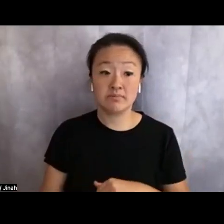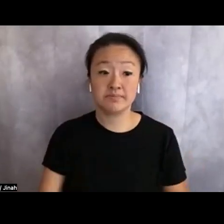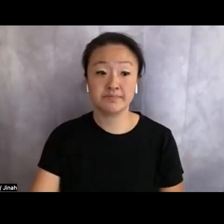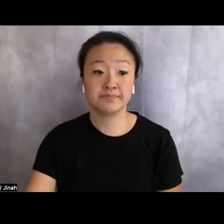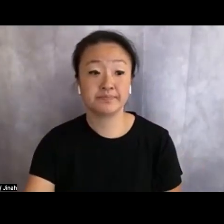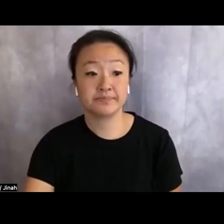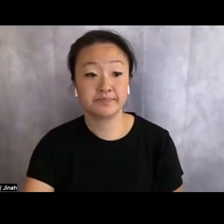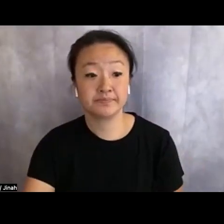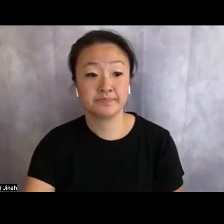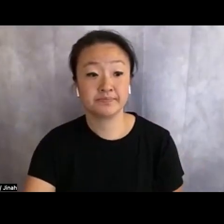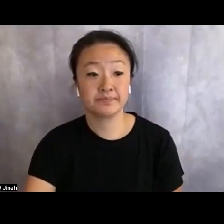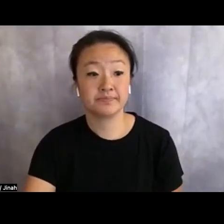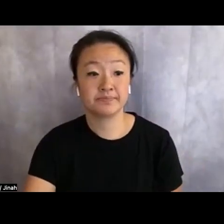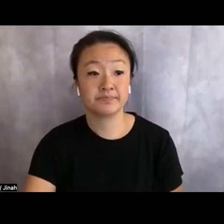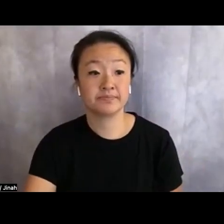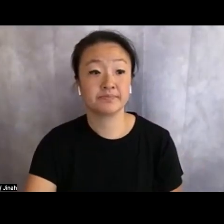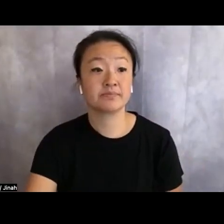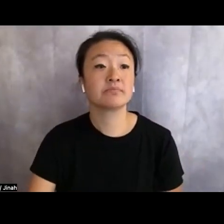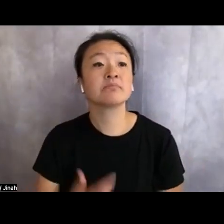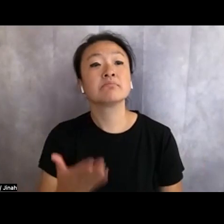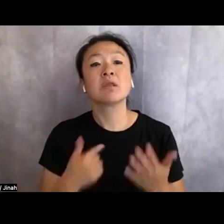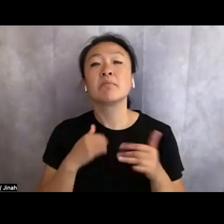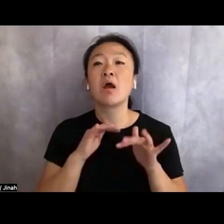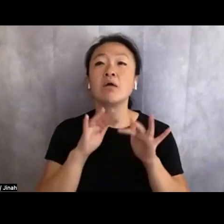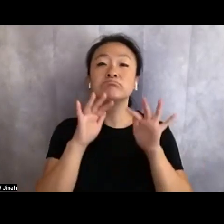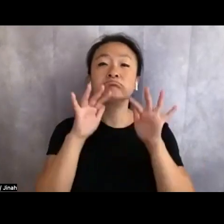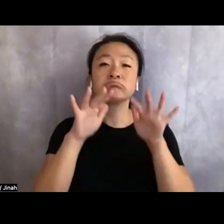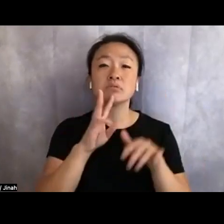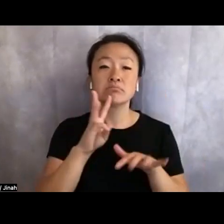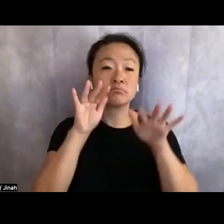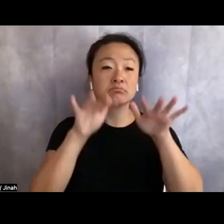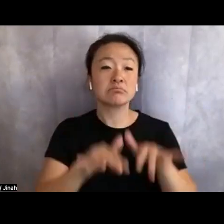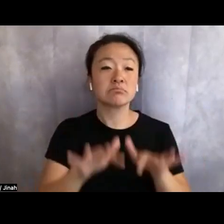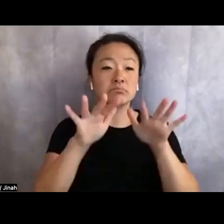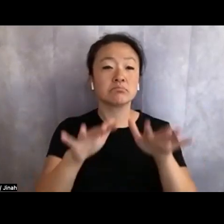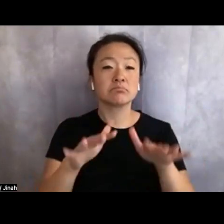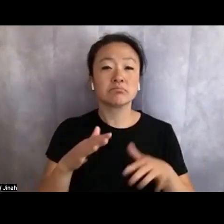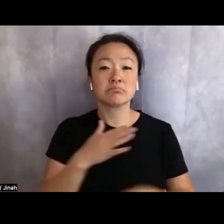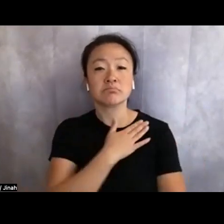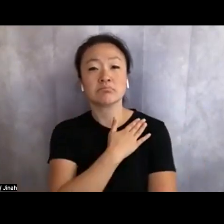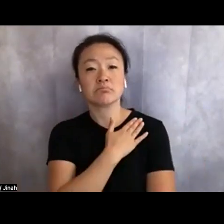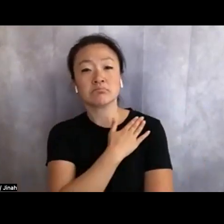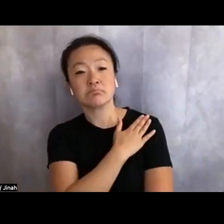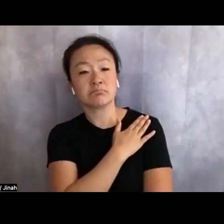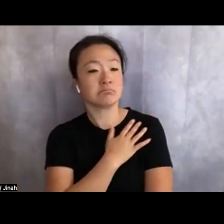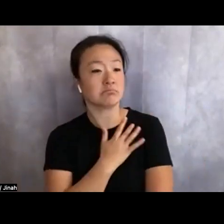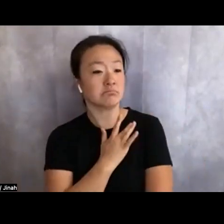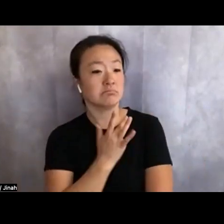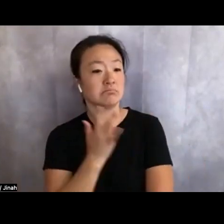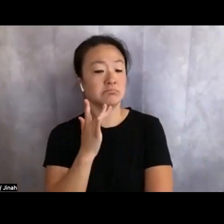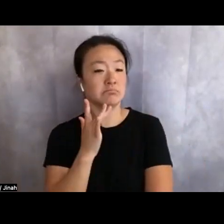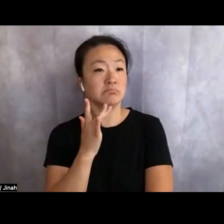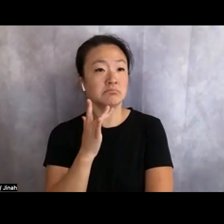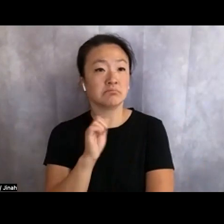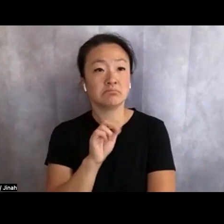maybe I'll drift out to sea, my shoulder blade bedazzled with anemone, my collarbone filaments